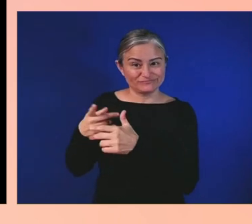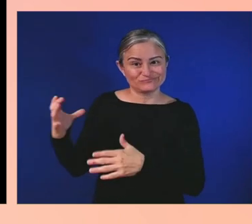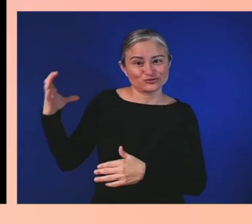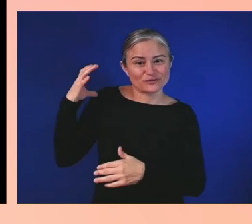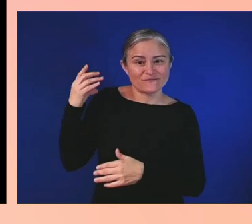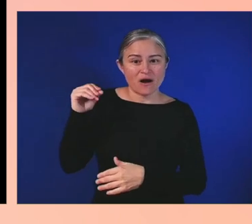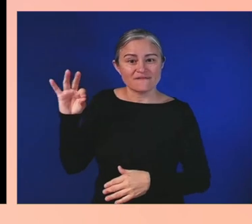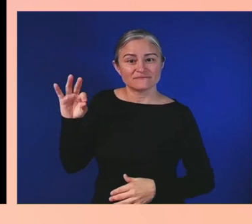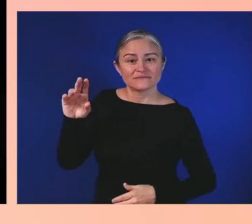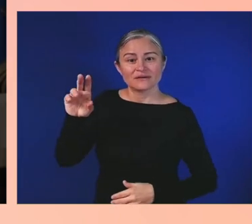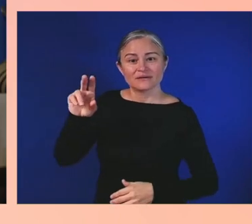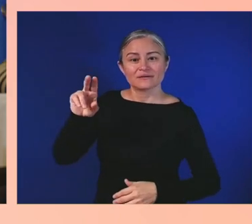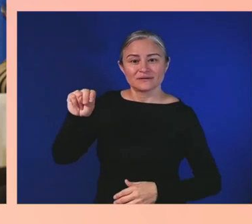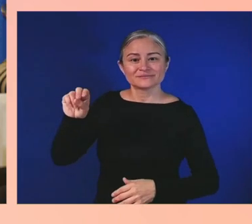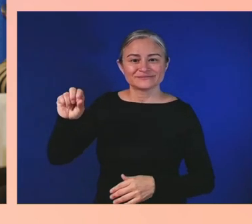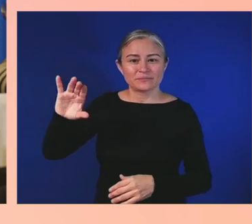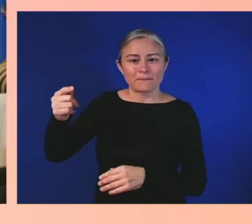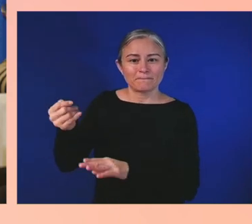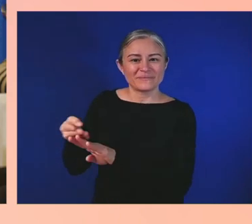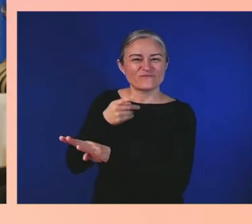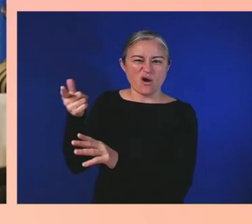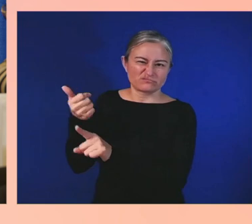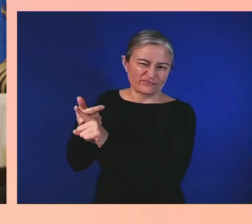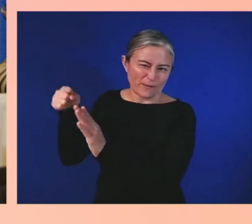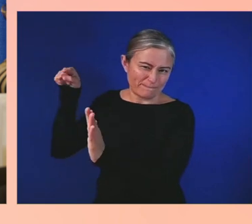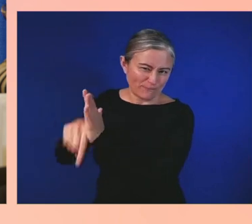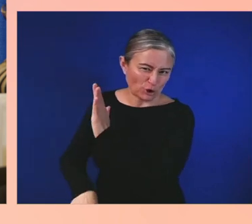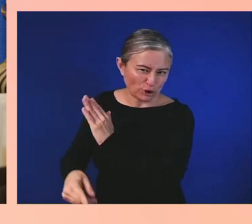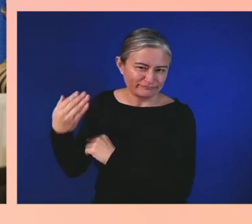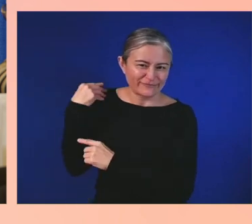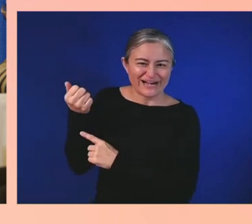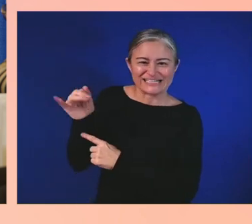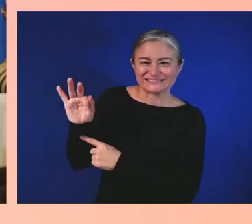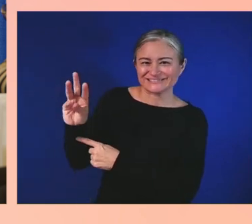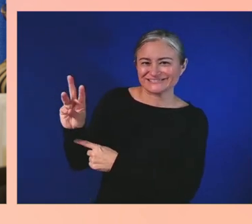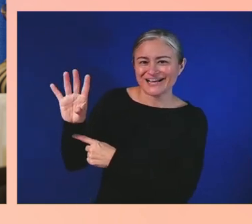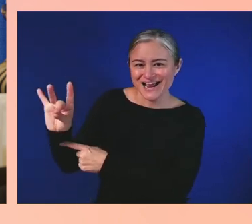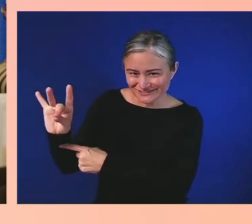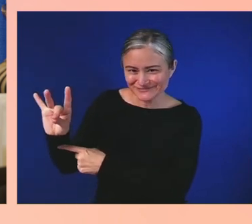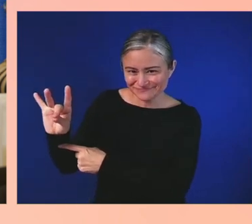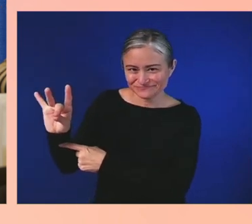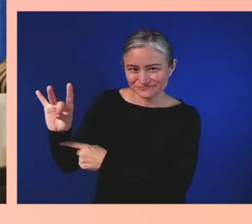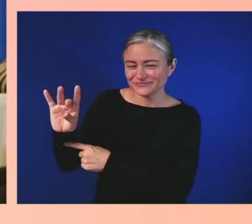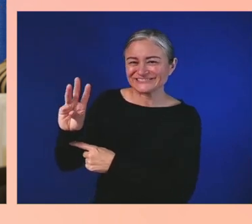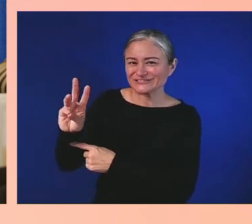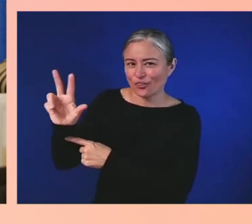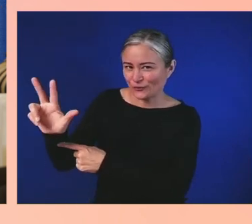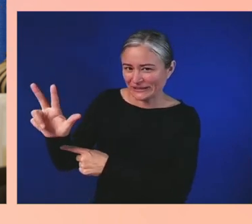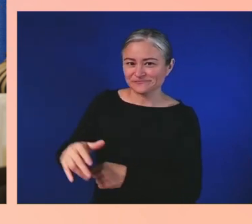I want to say that we are, from a Microsoft perspective, we are honored to be here having